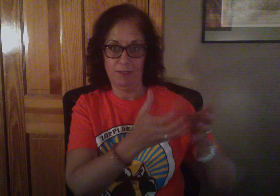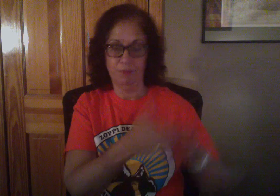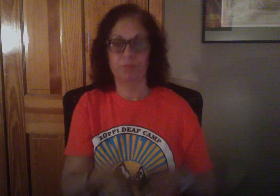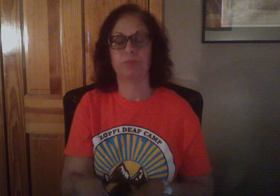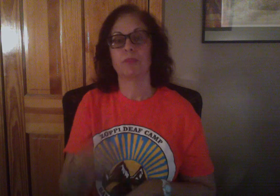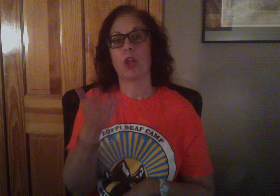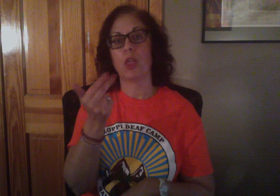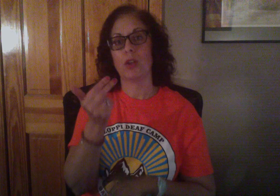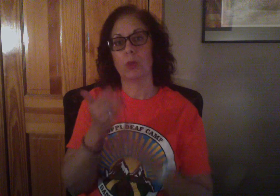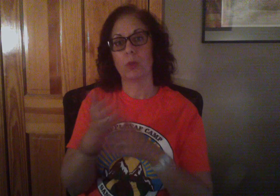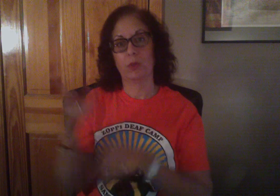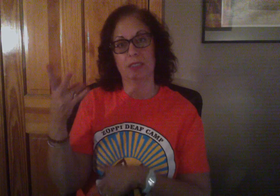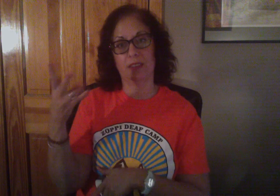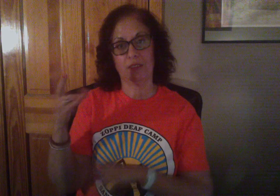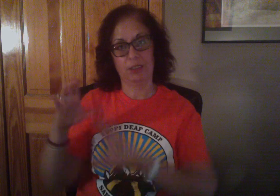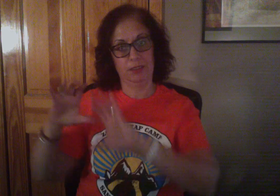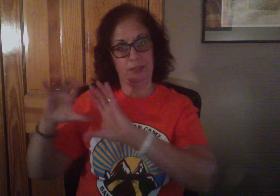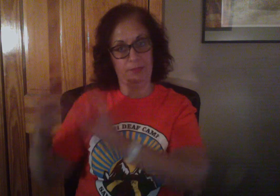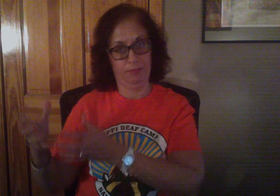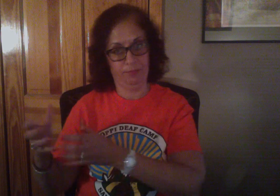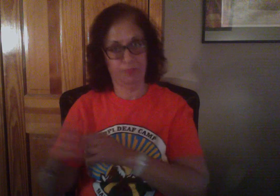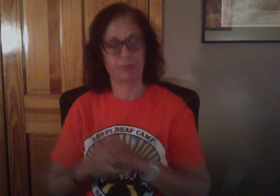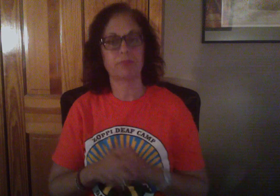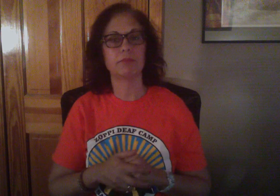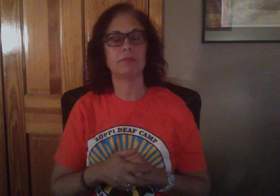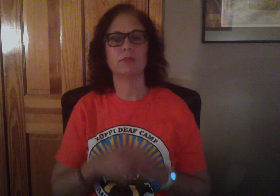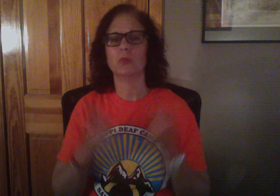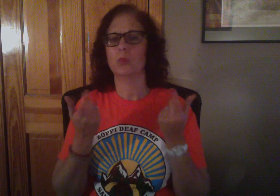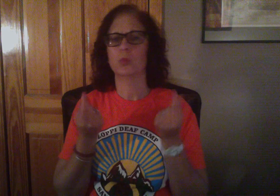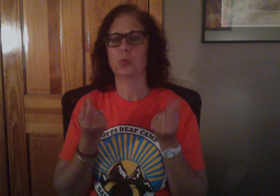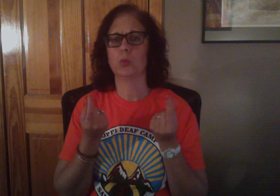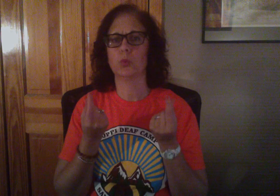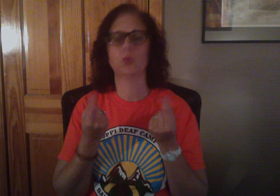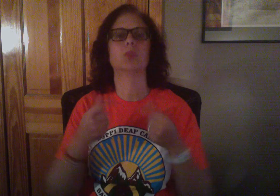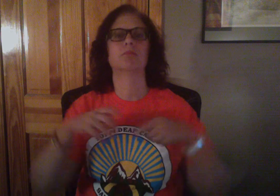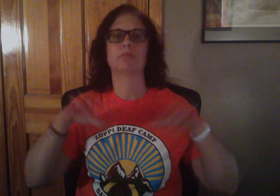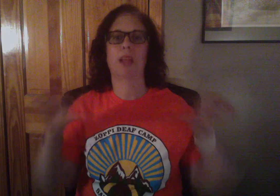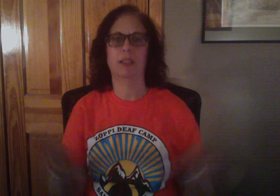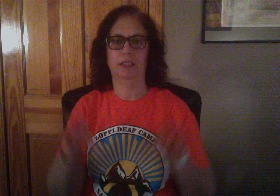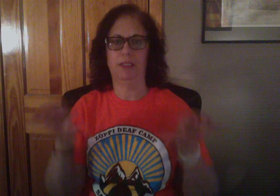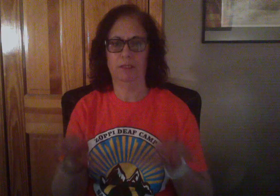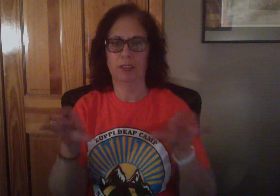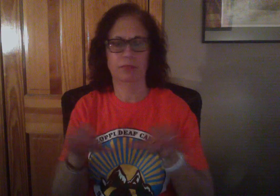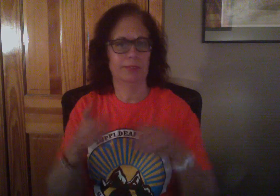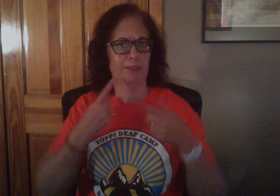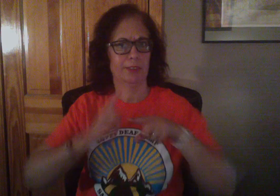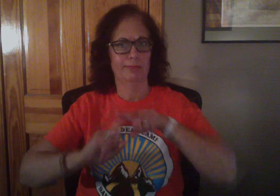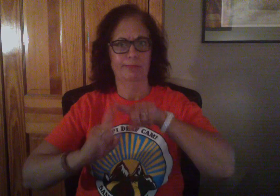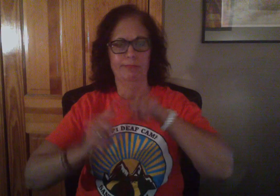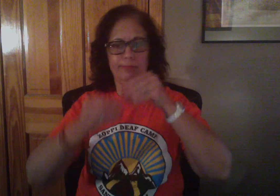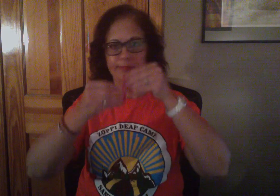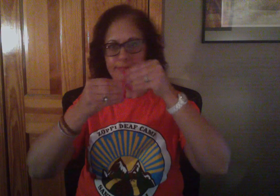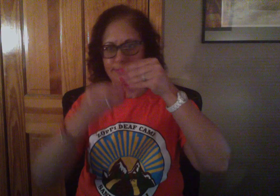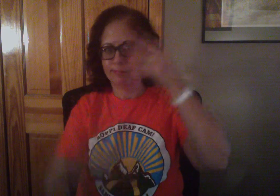13 thought 17. We will have different activities such as